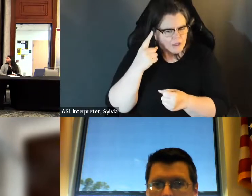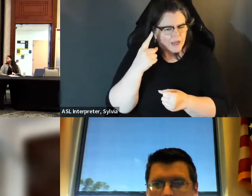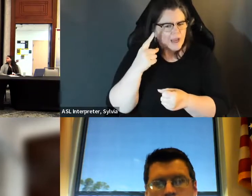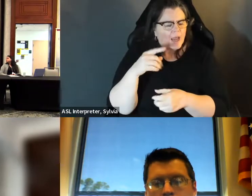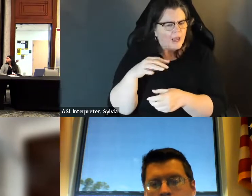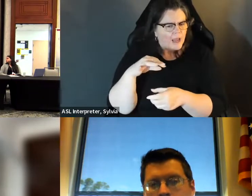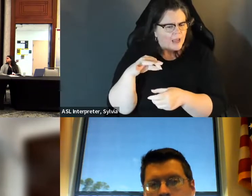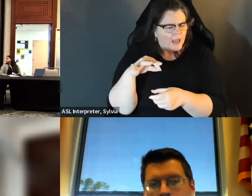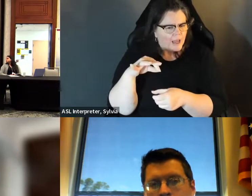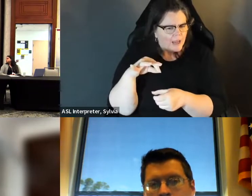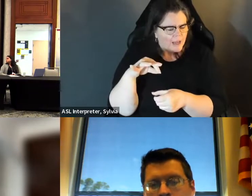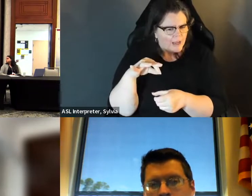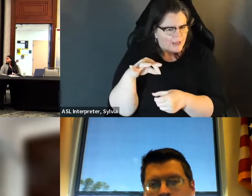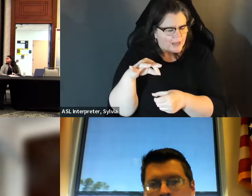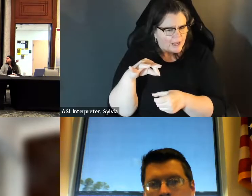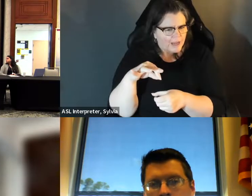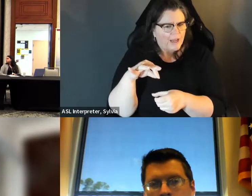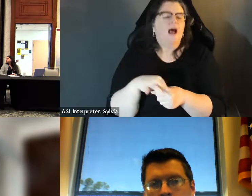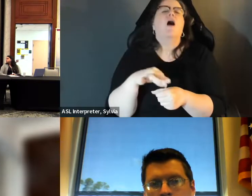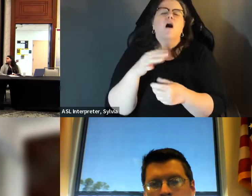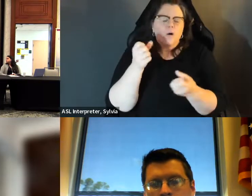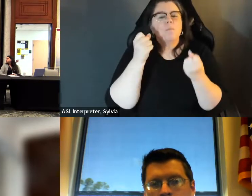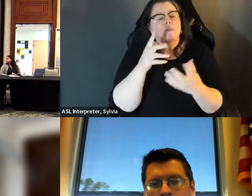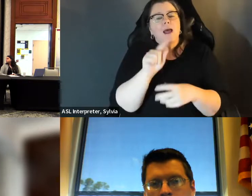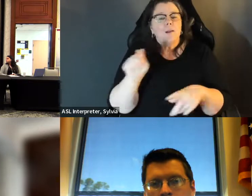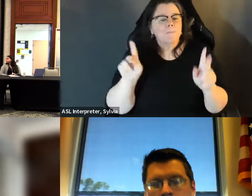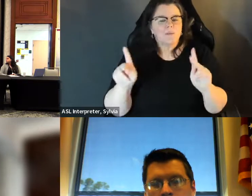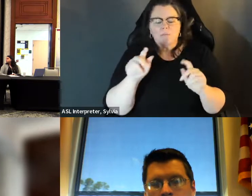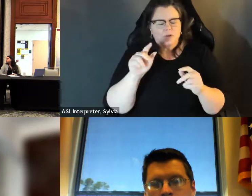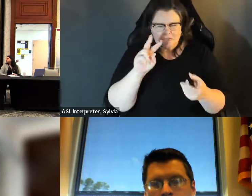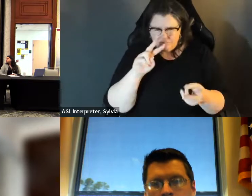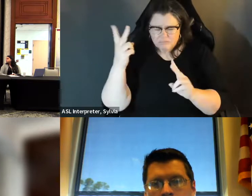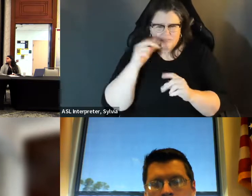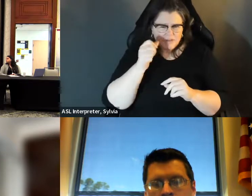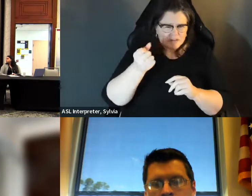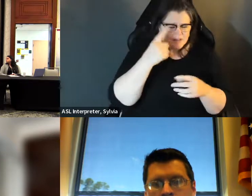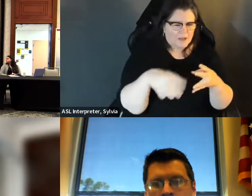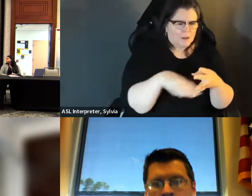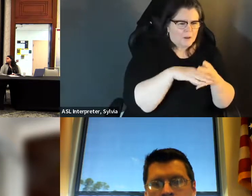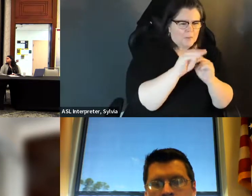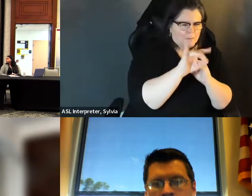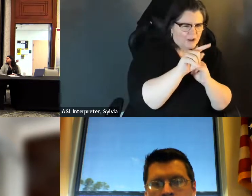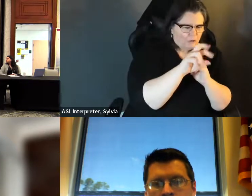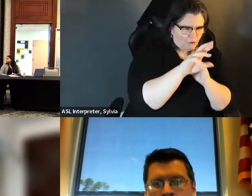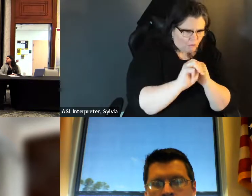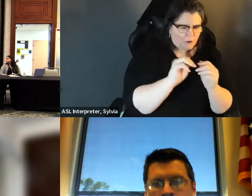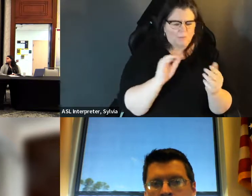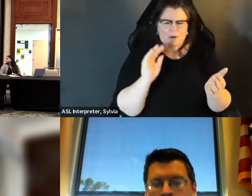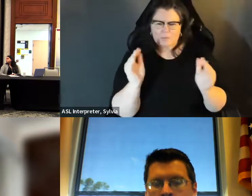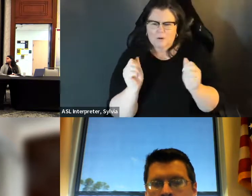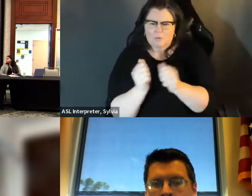resident and advocate for the deaf community. And then I noticed not too many understand the election process like the difference between midterm elections and